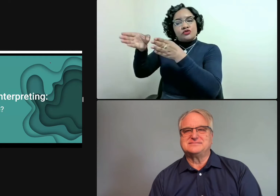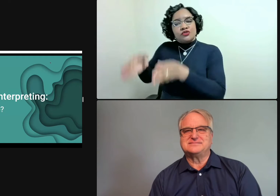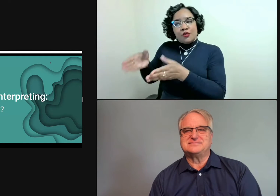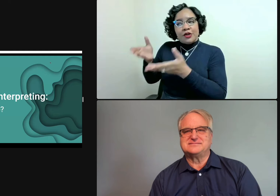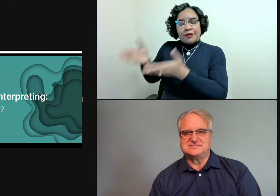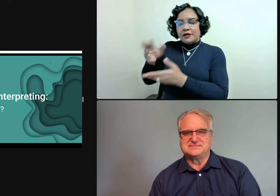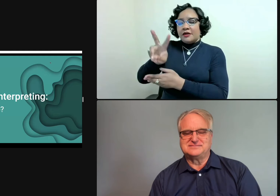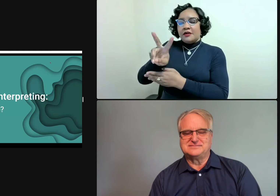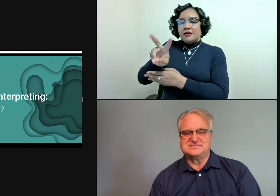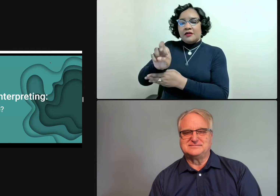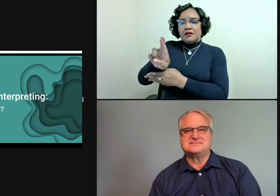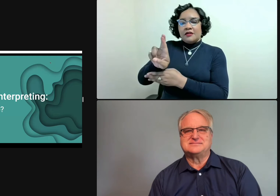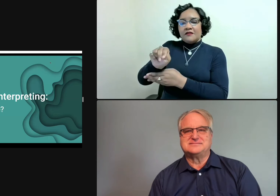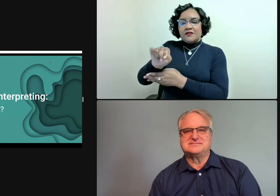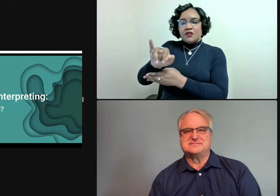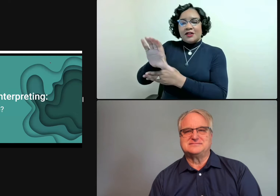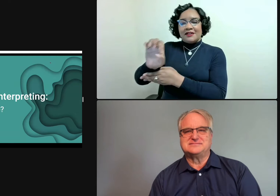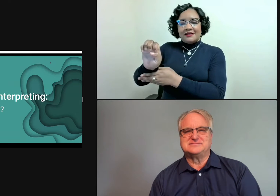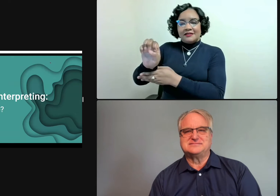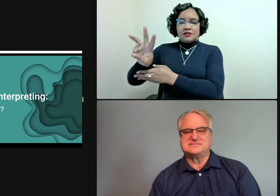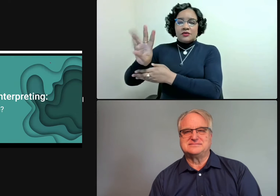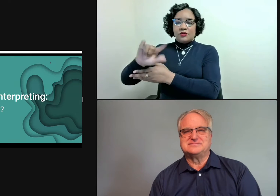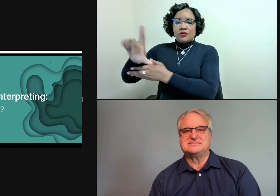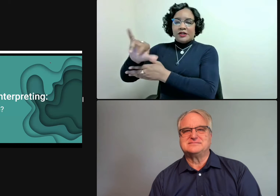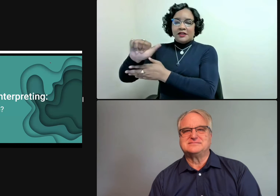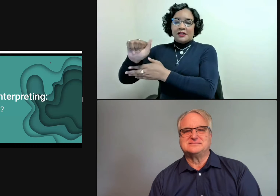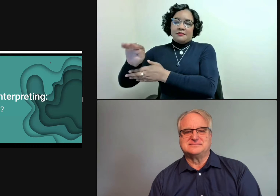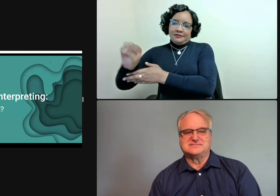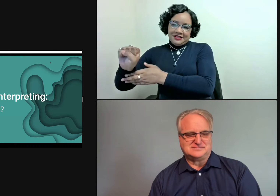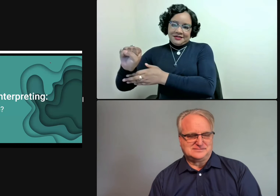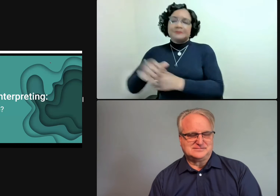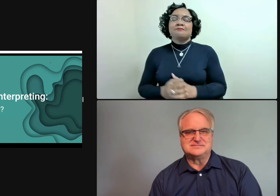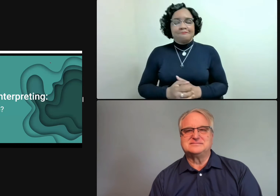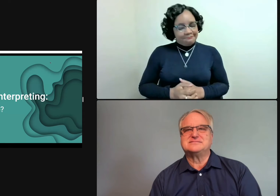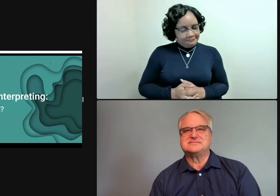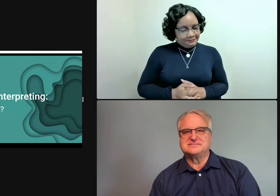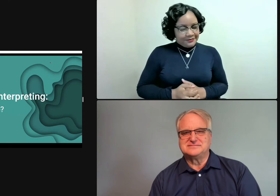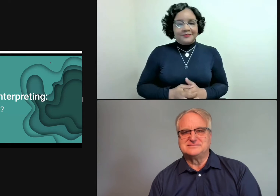The voice of the individual that you're currently hearing is a hearing interpreter by the name of Vernice Williams.